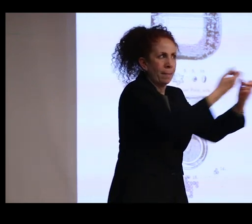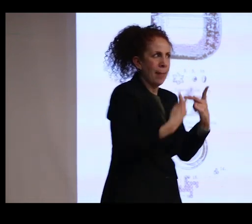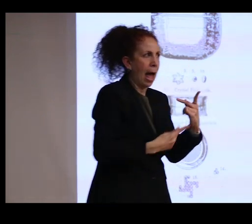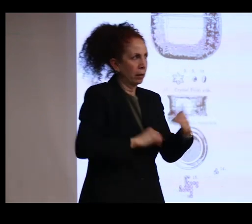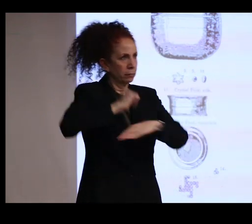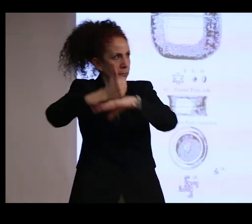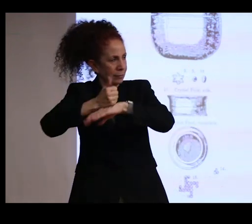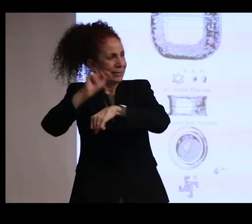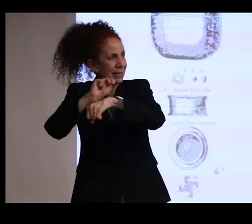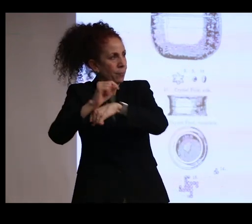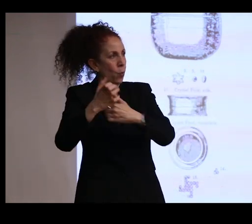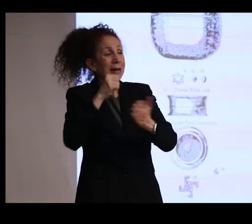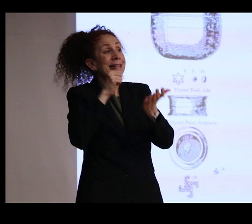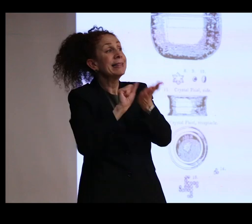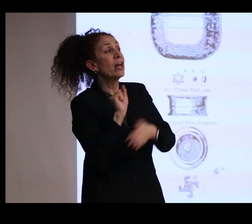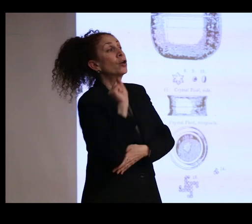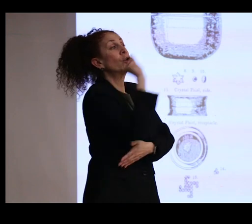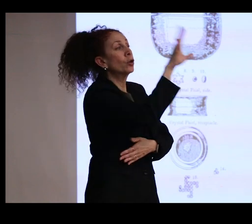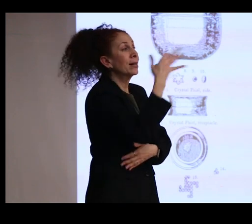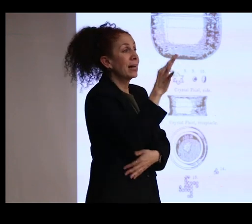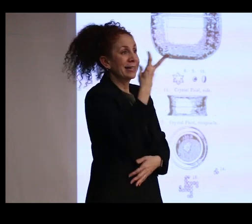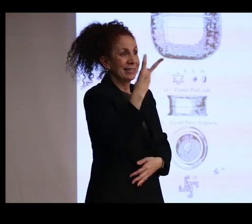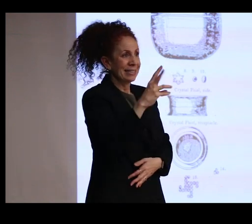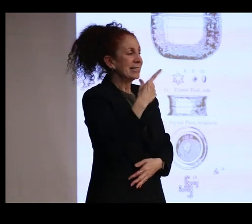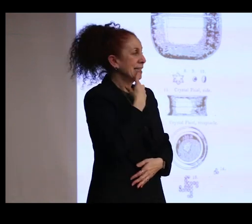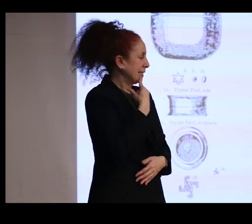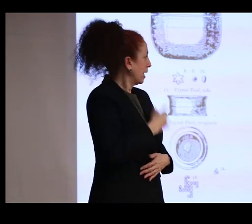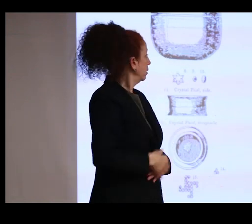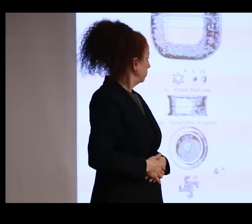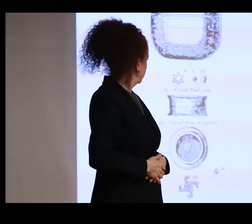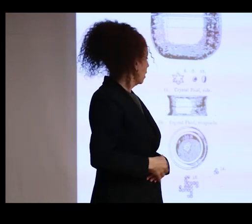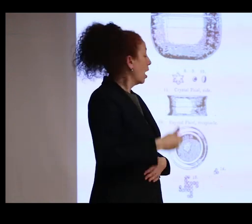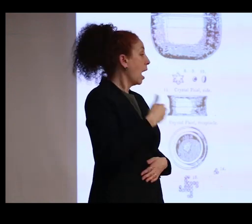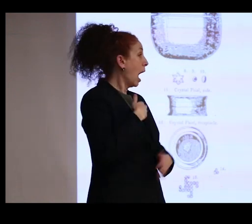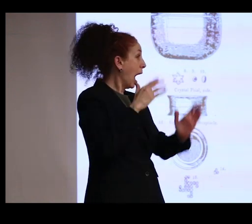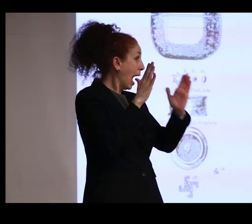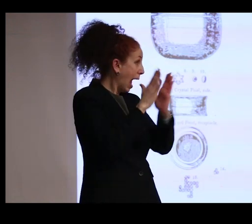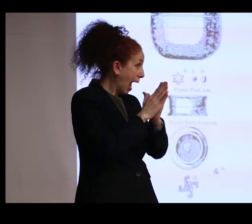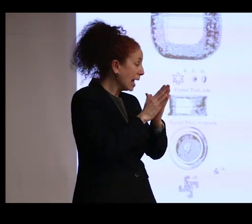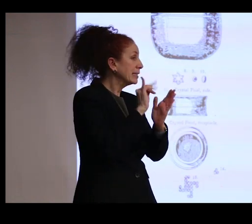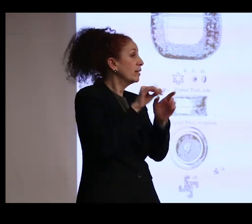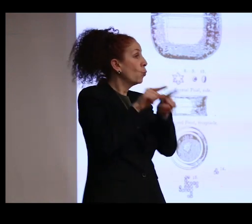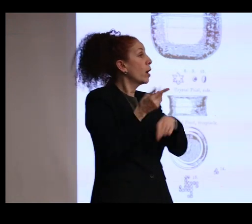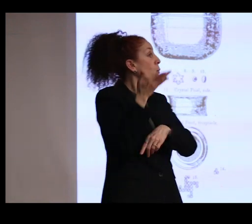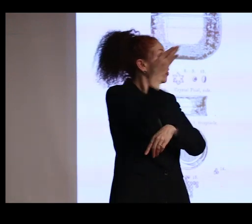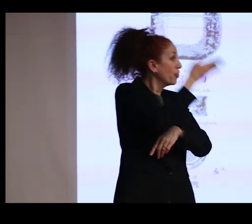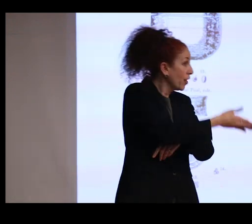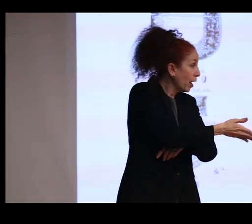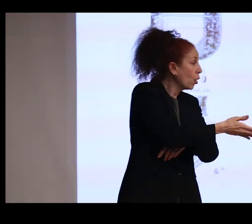In a letter he wrote in 1916, he said, quote, "I asked to see it when I was in Madras and found it tucked away in a safe,